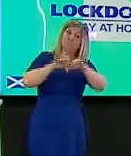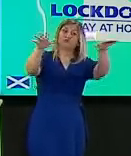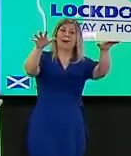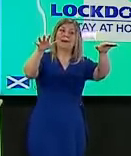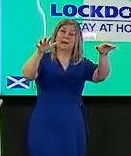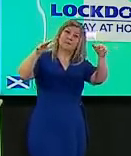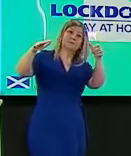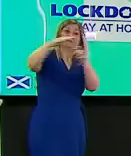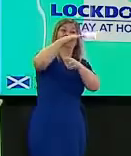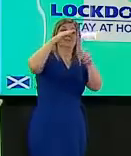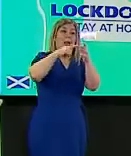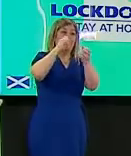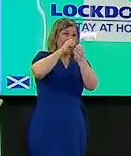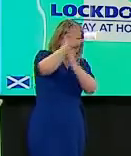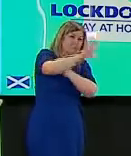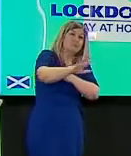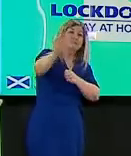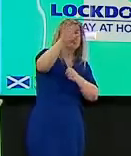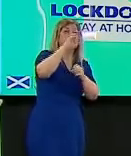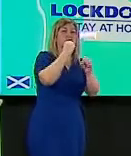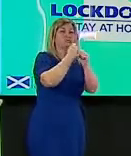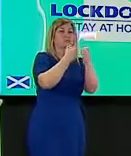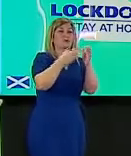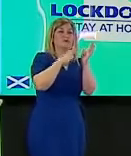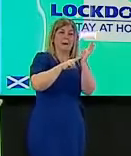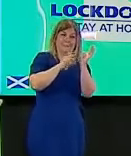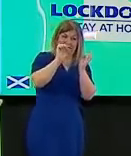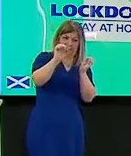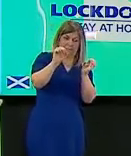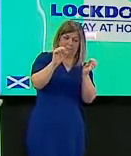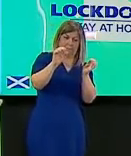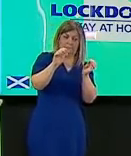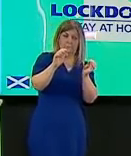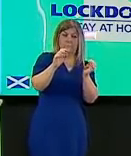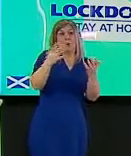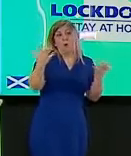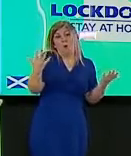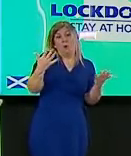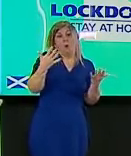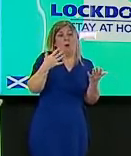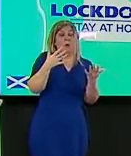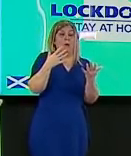community or indeed on the flight that these people were taking from london to aberdeen on the